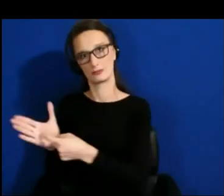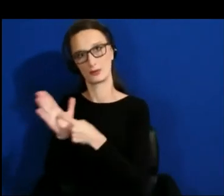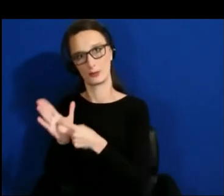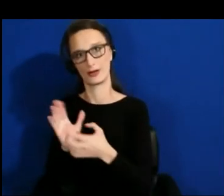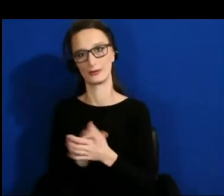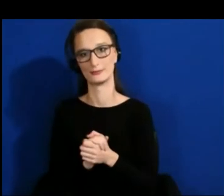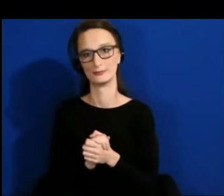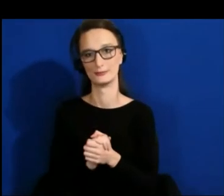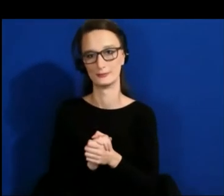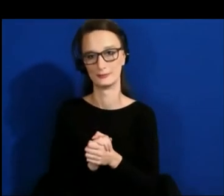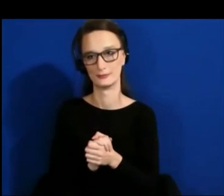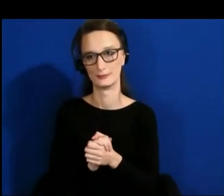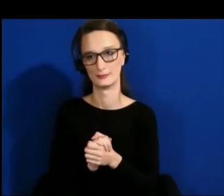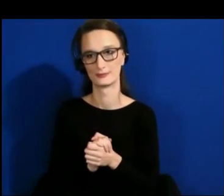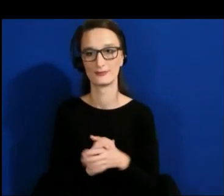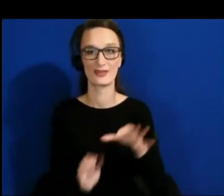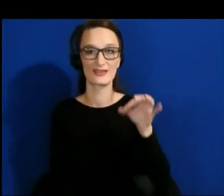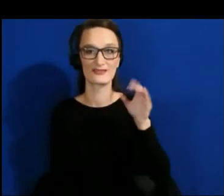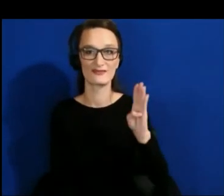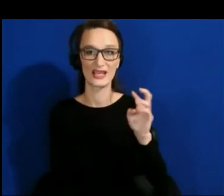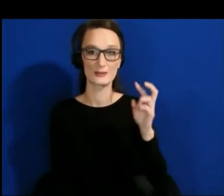We have the guideline that is never surprise users, and we consider developers to be a part of that.